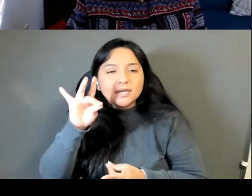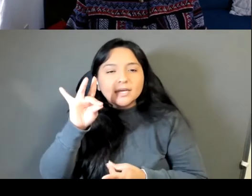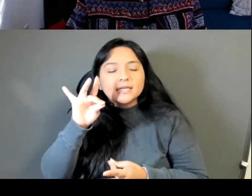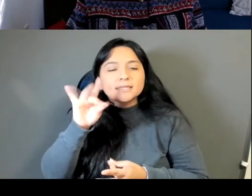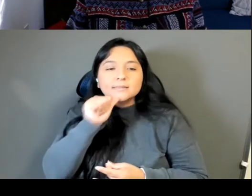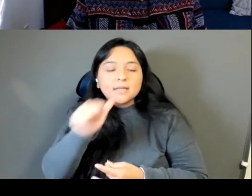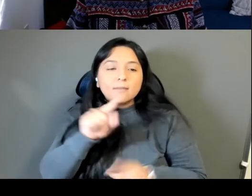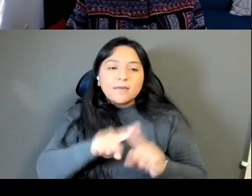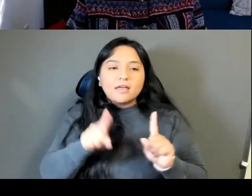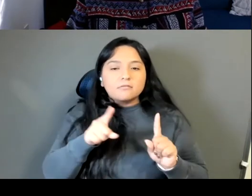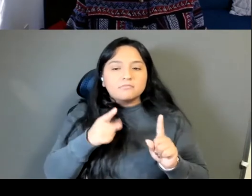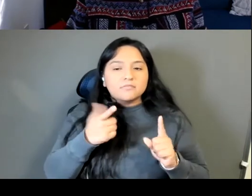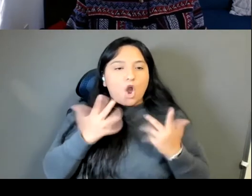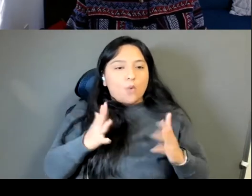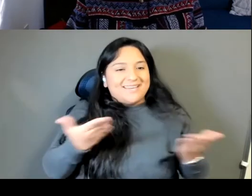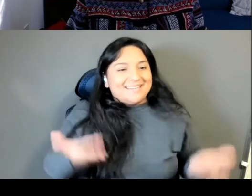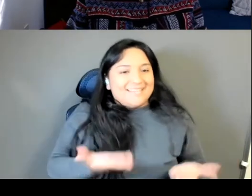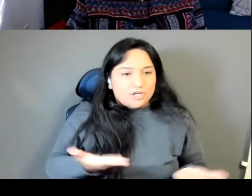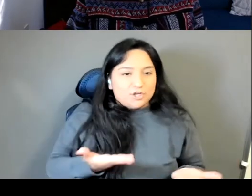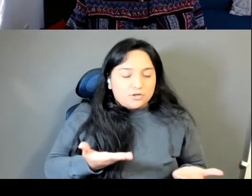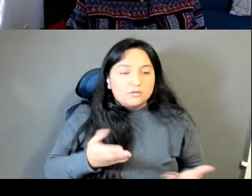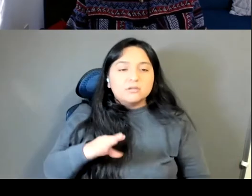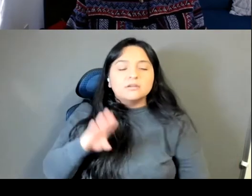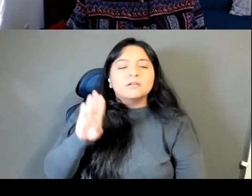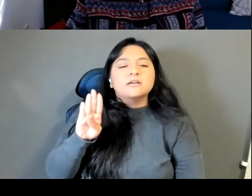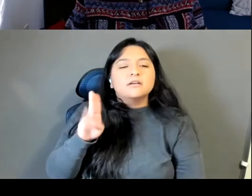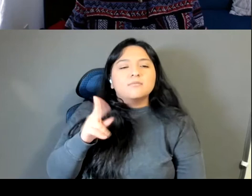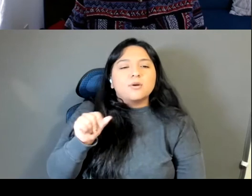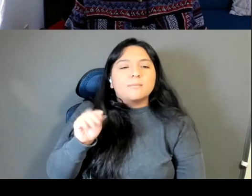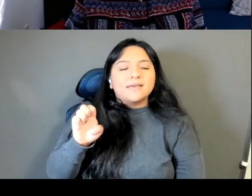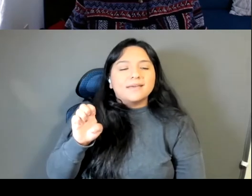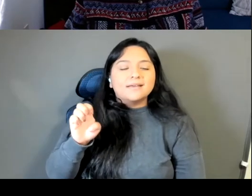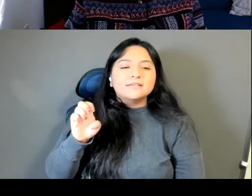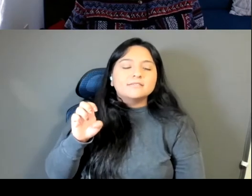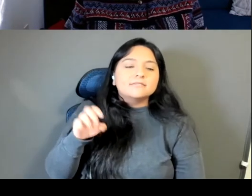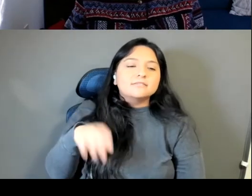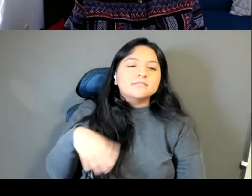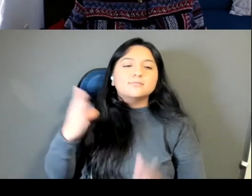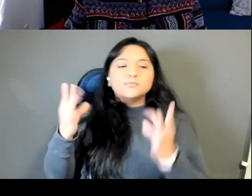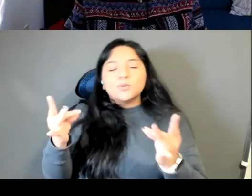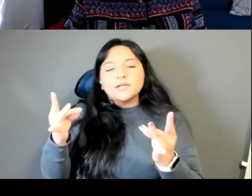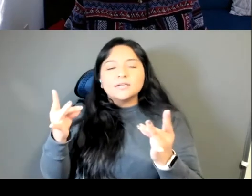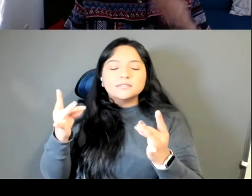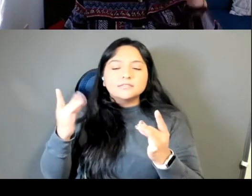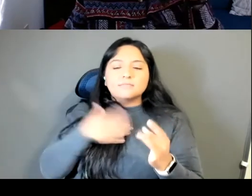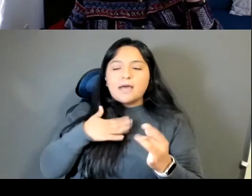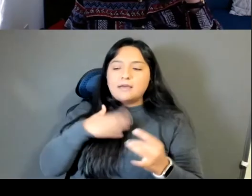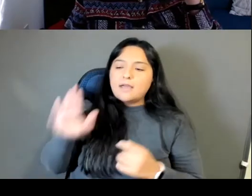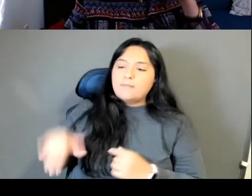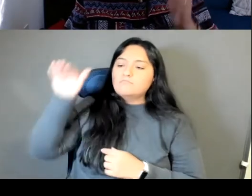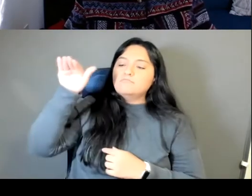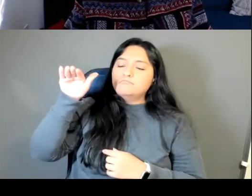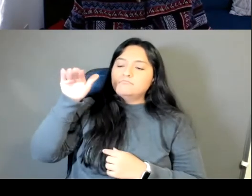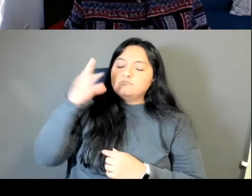The sort of like Burmese animus Buddhist upbringing worldview that I had was, had already accounted